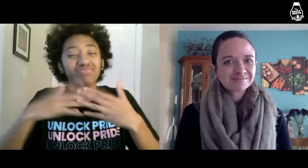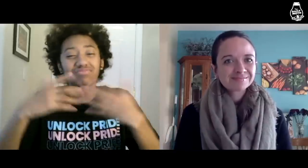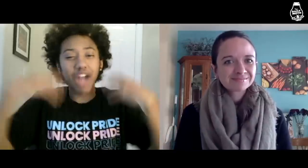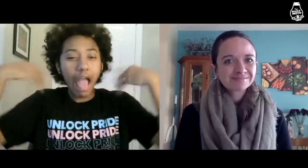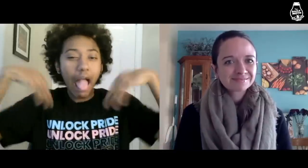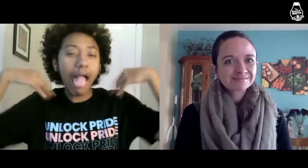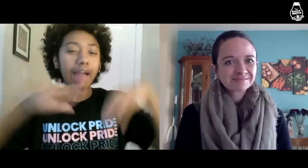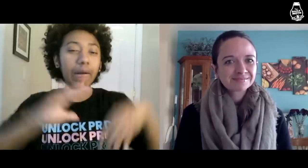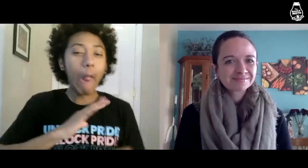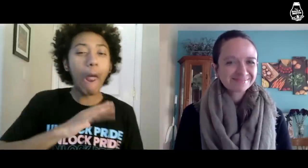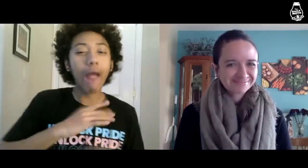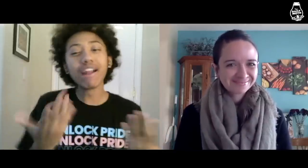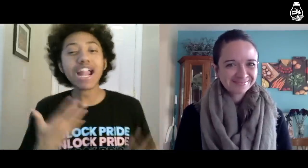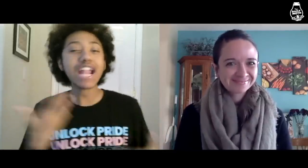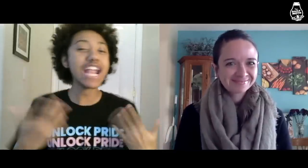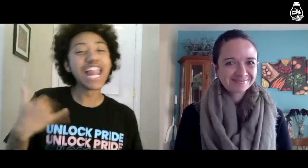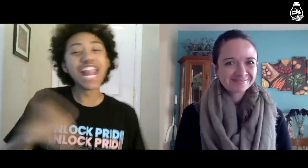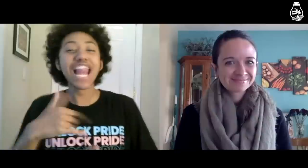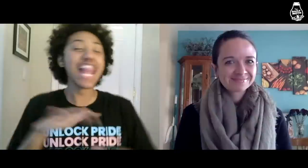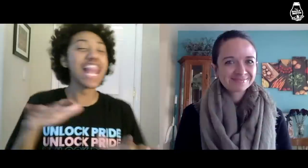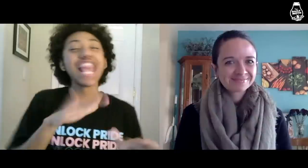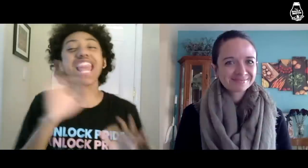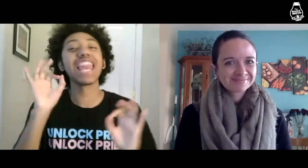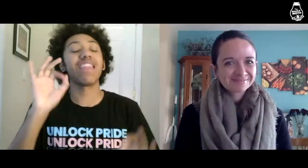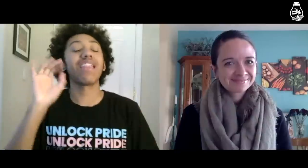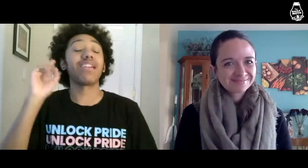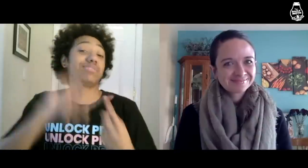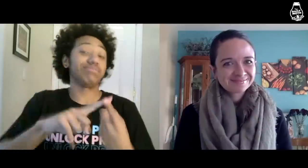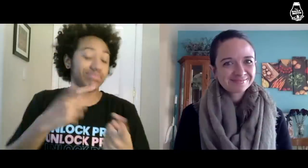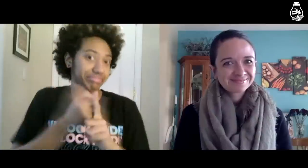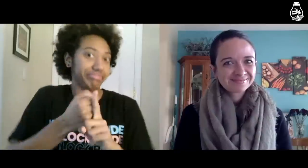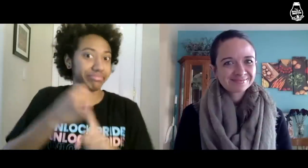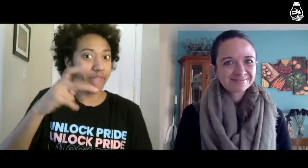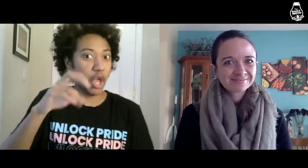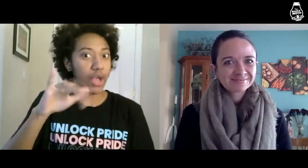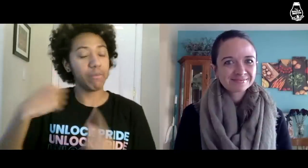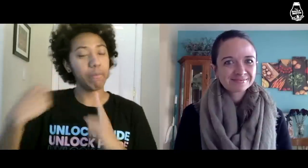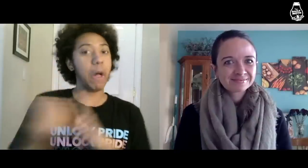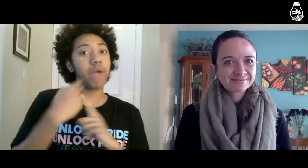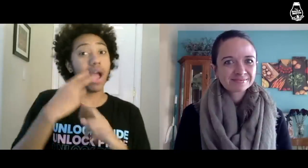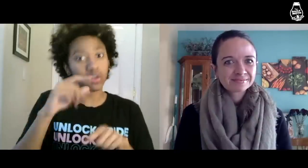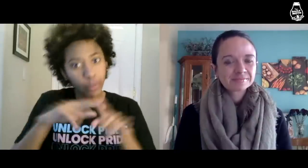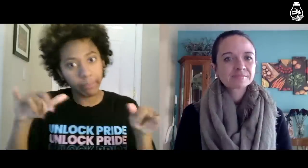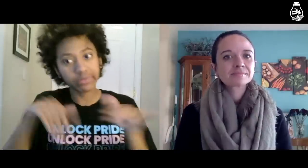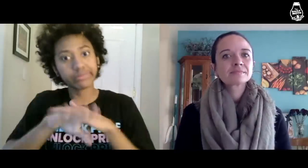hairstyle I wanted, and all was good until puberty hit me.